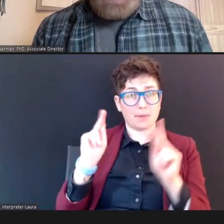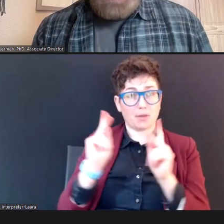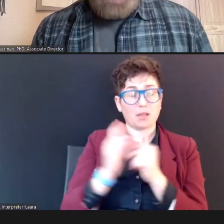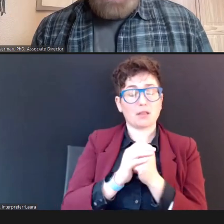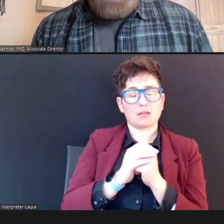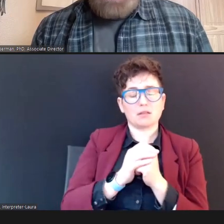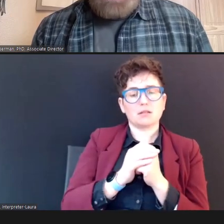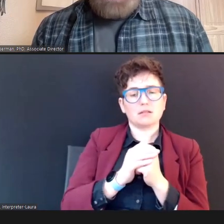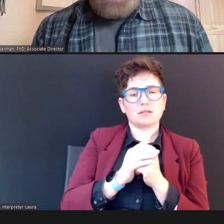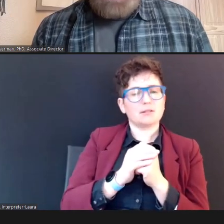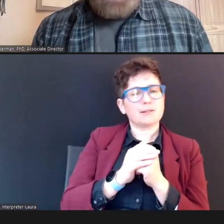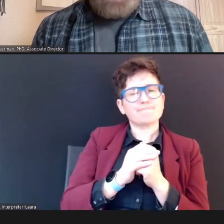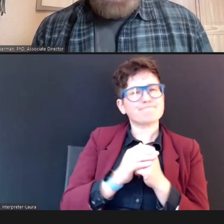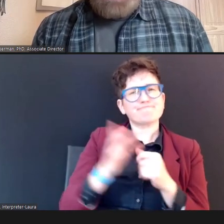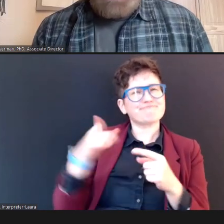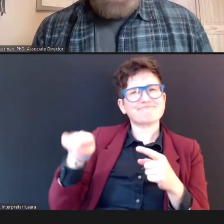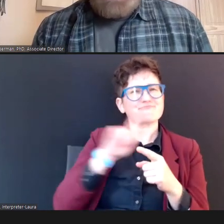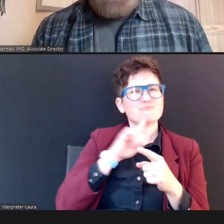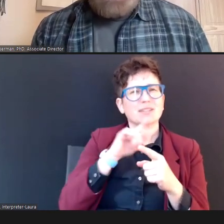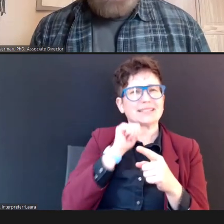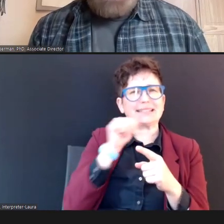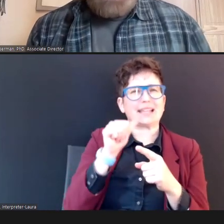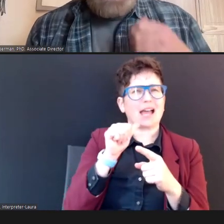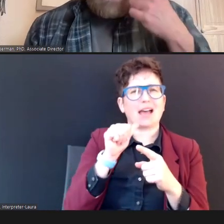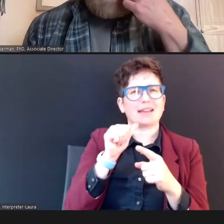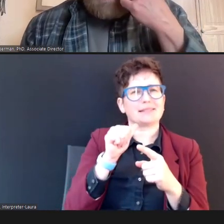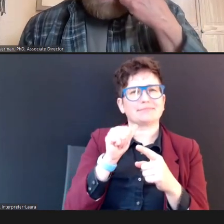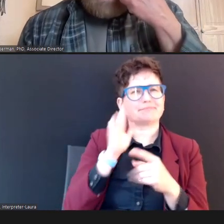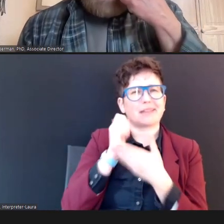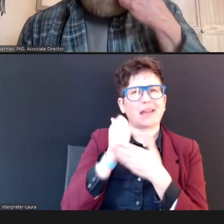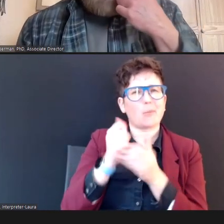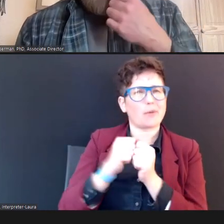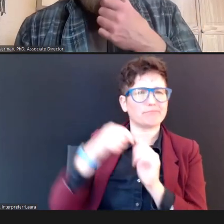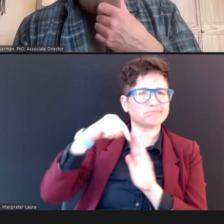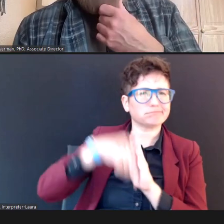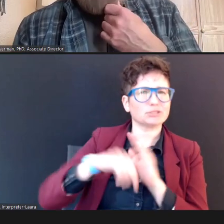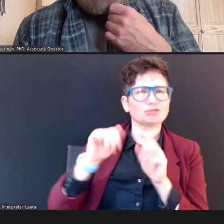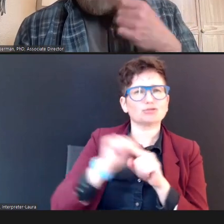folks you should look to for aggressive comprehensive training